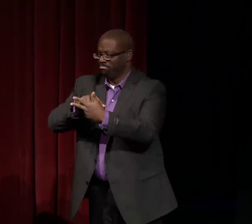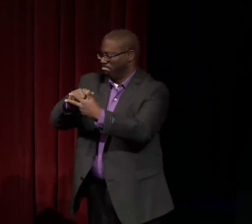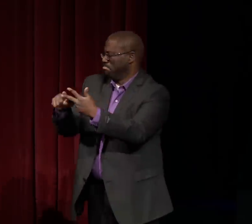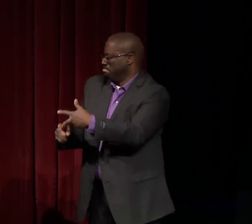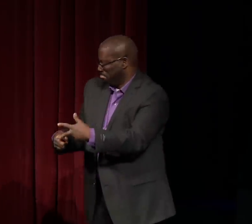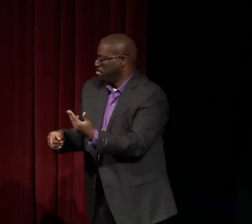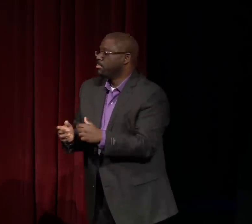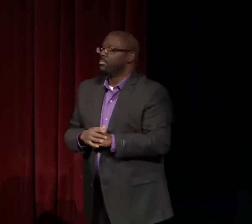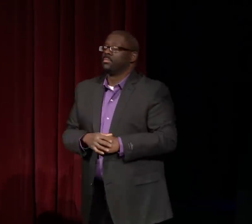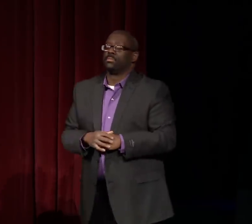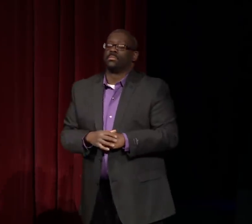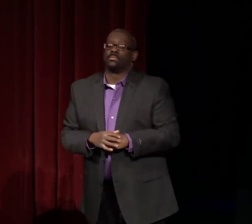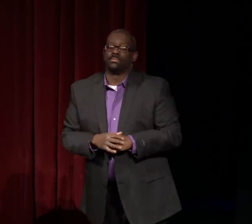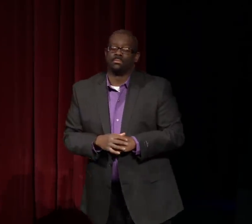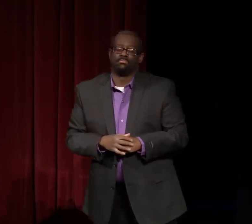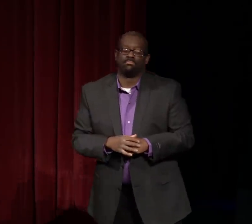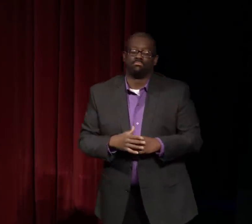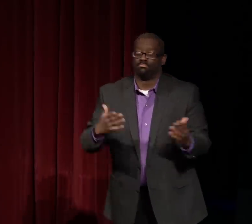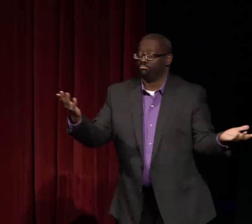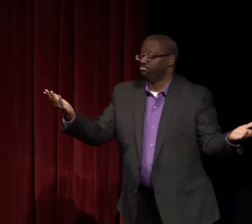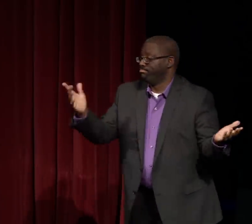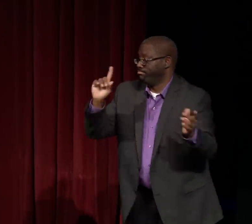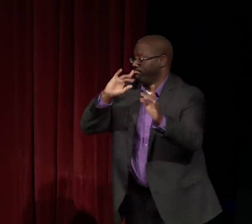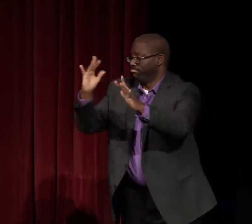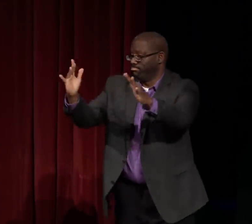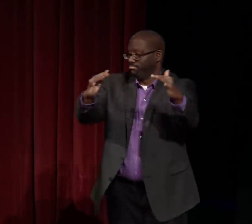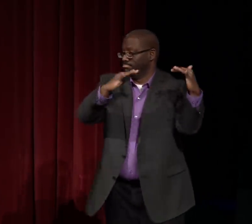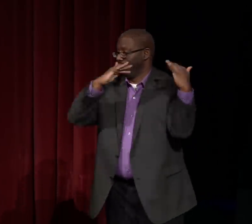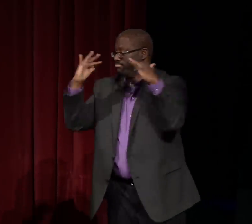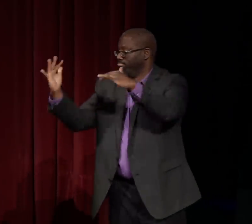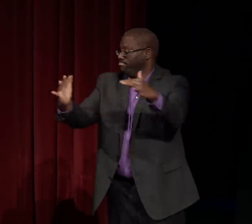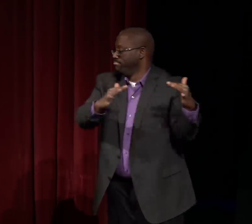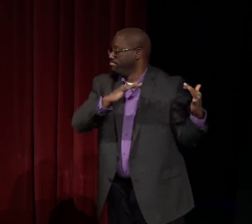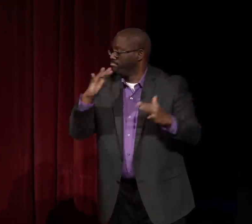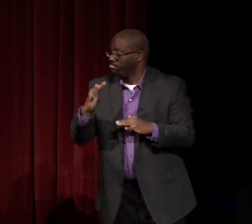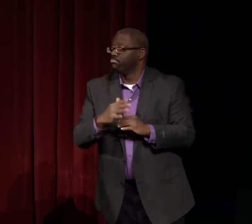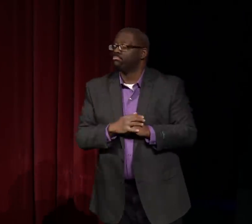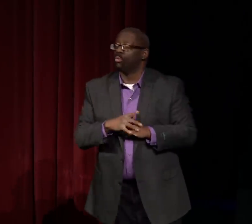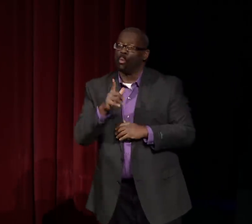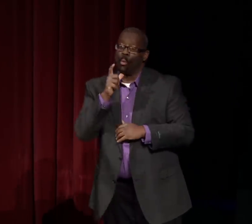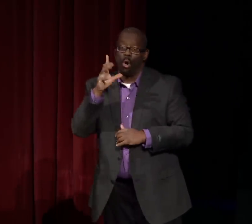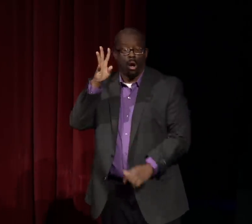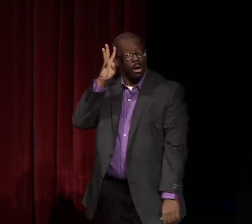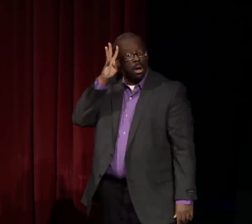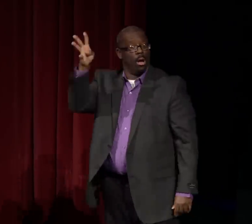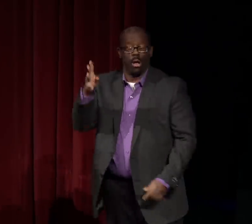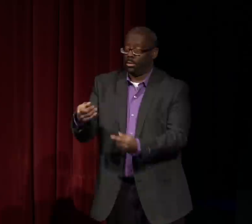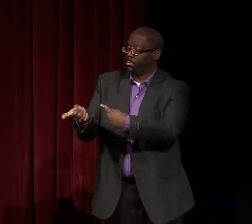And the other one is the more classifier type that outlines the shape of the continent.